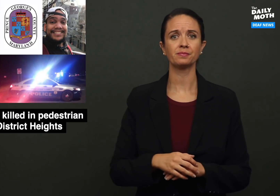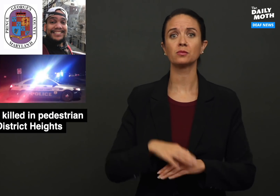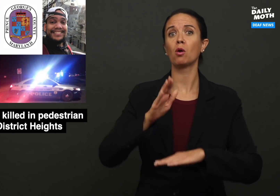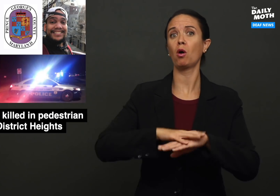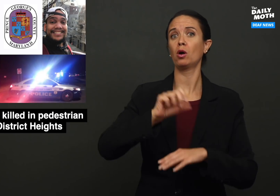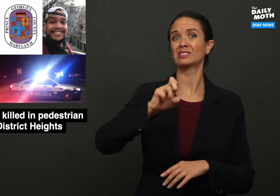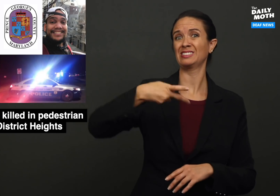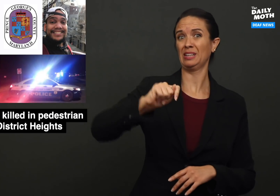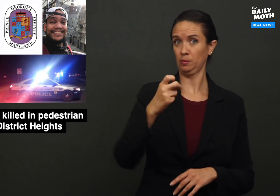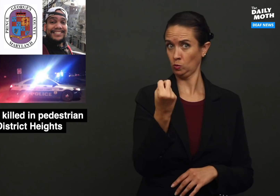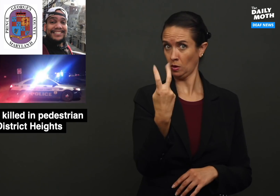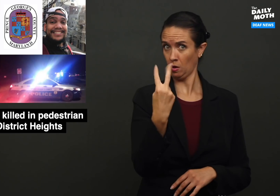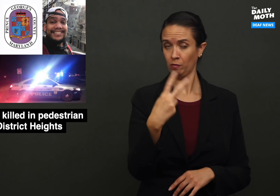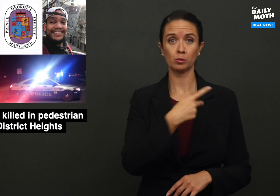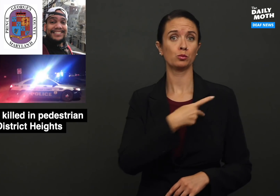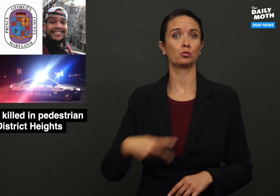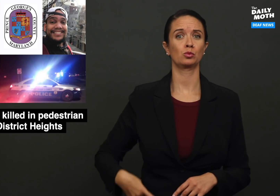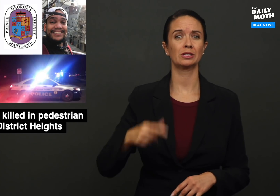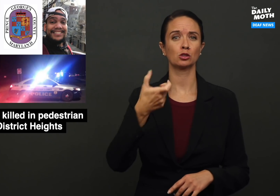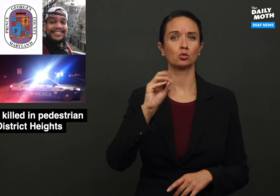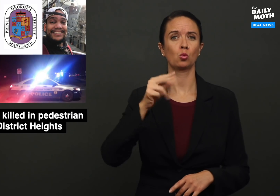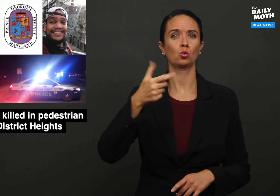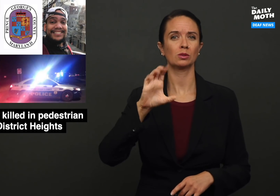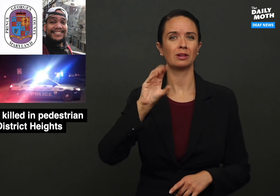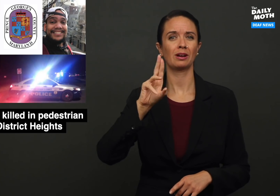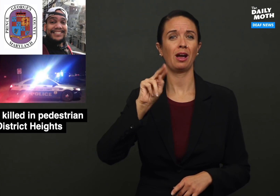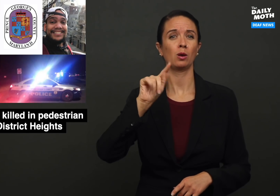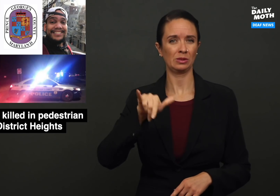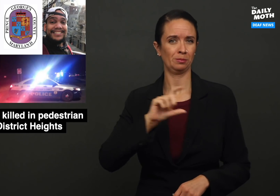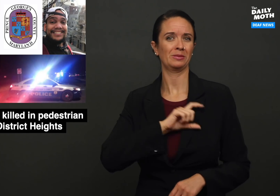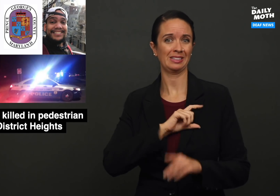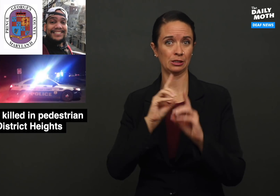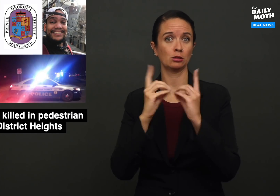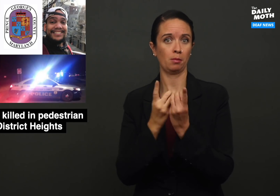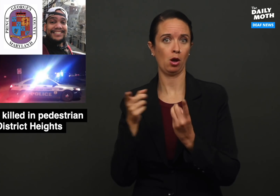On September 12th, the Prince George County Police Department